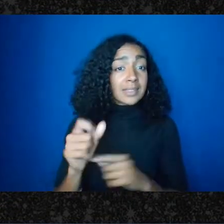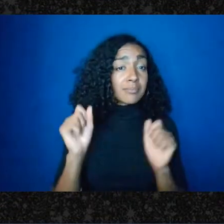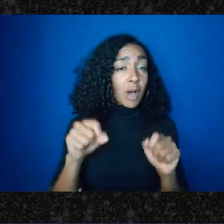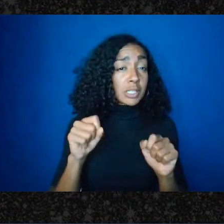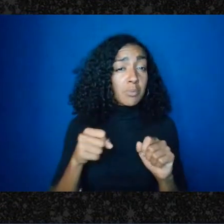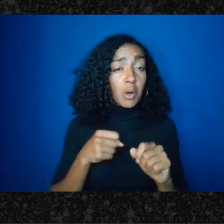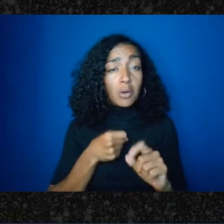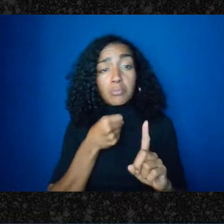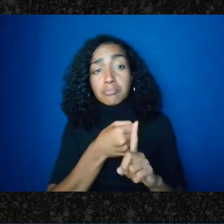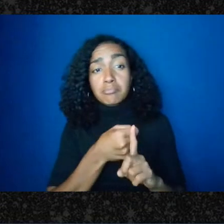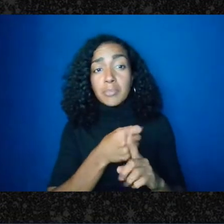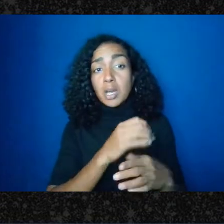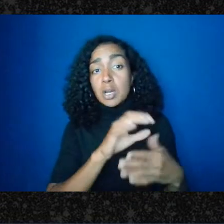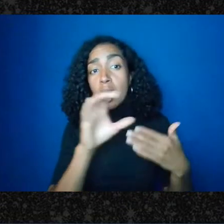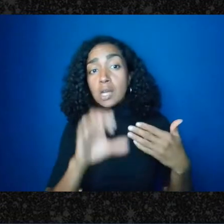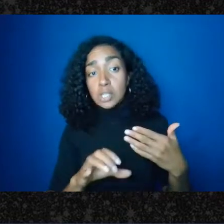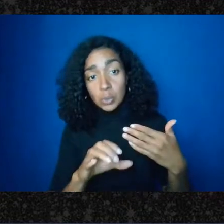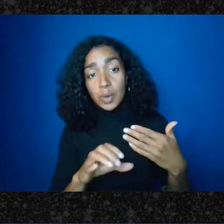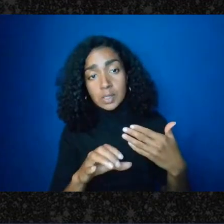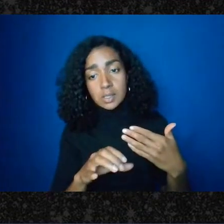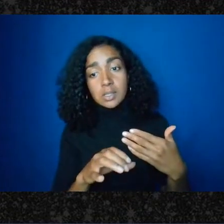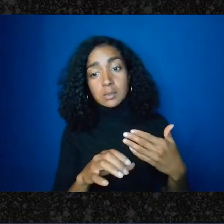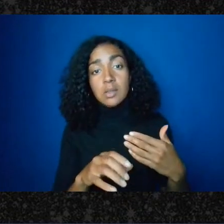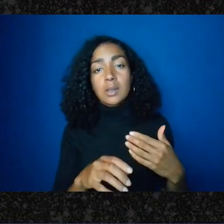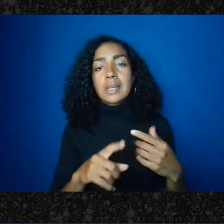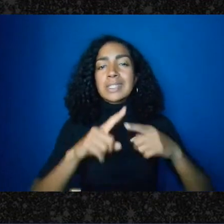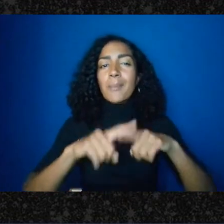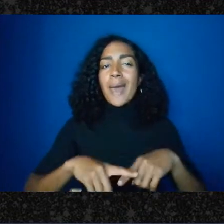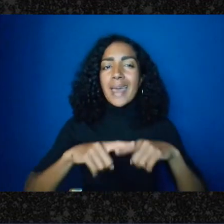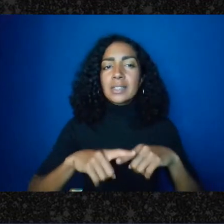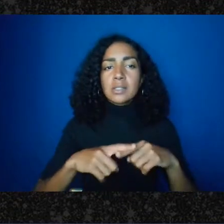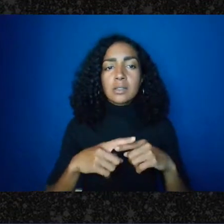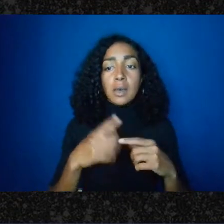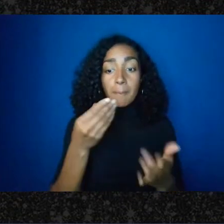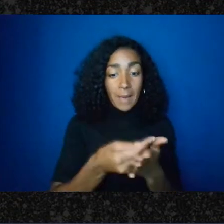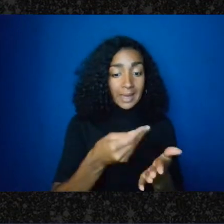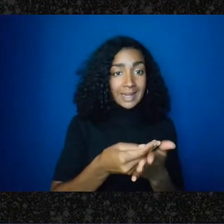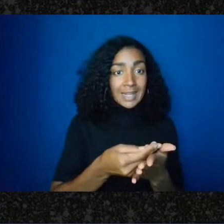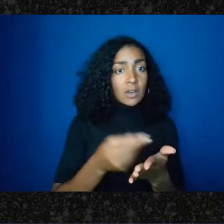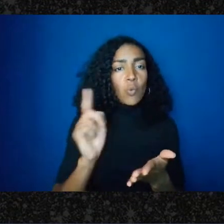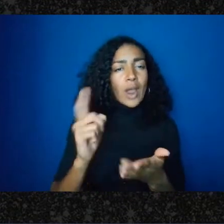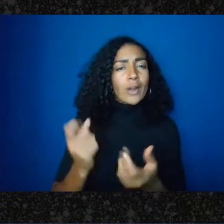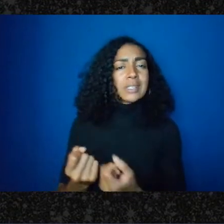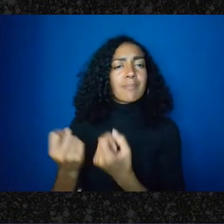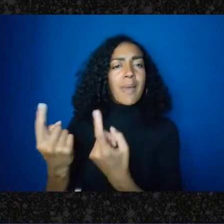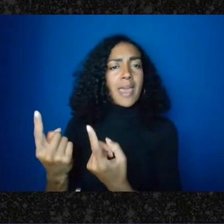you know, a lot depends on exactly what is being spent and how - for instance,